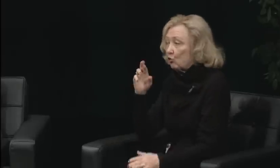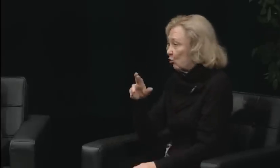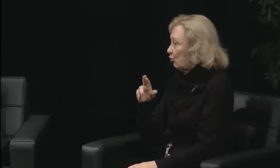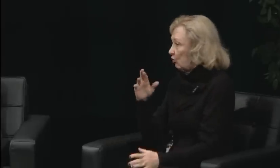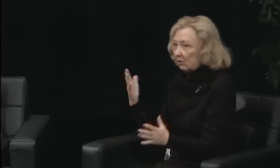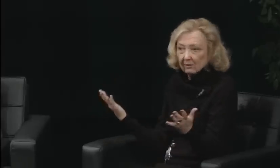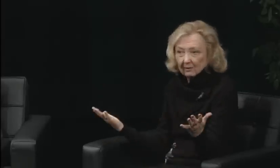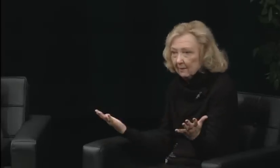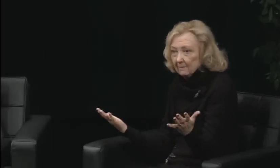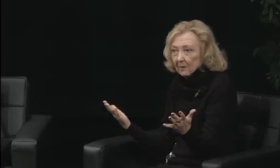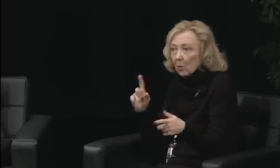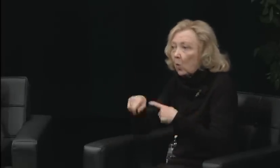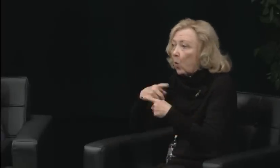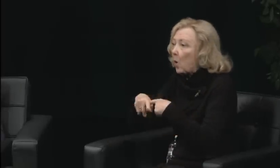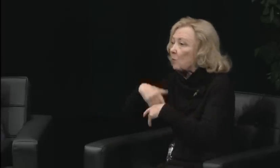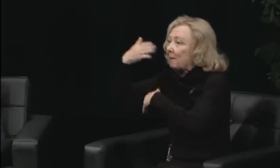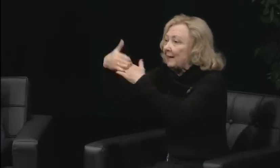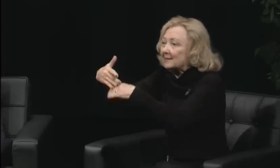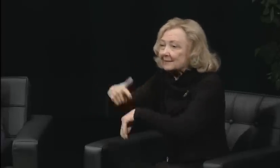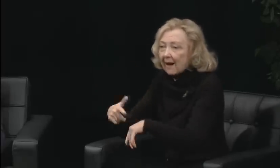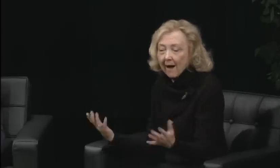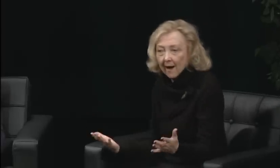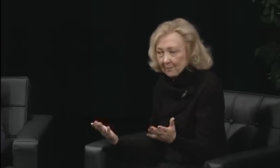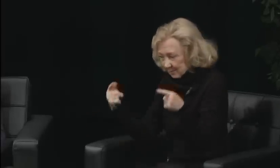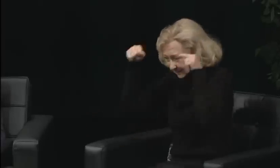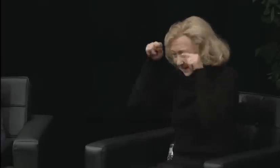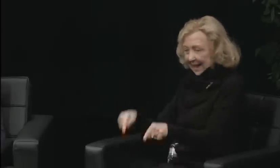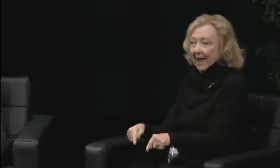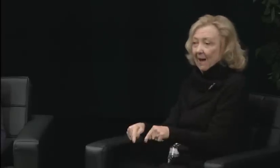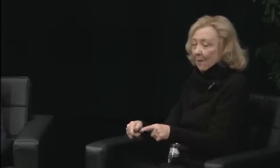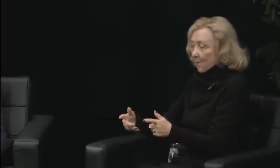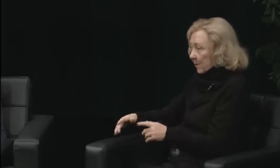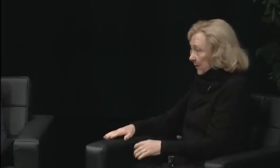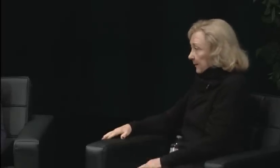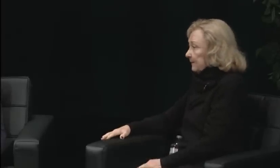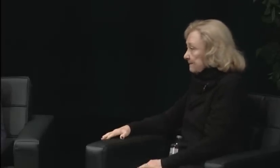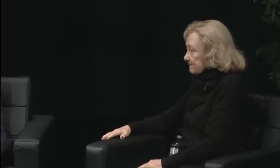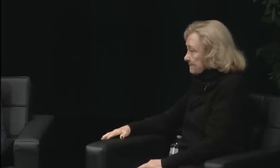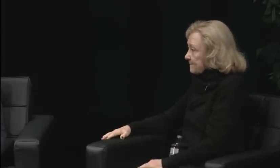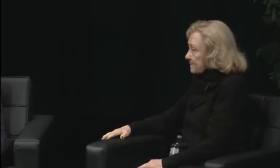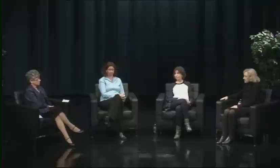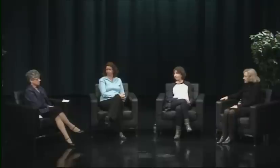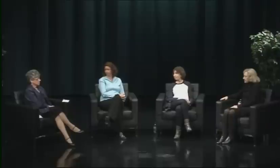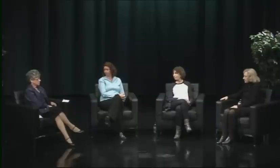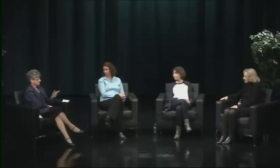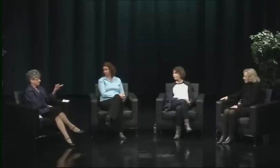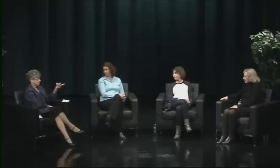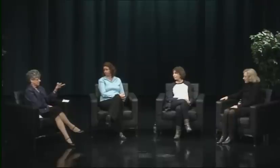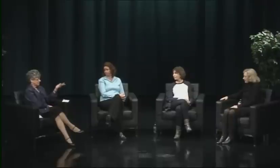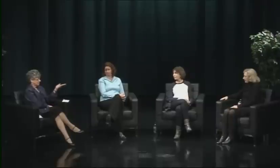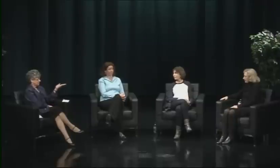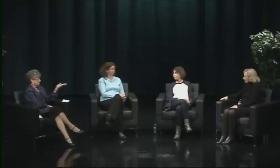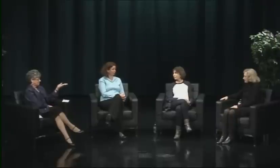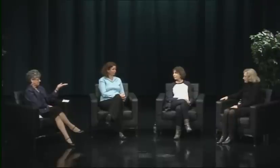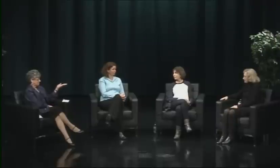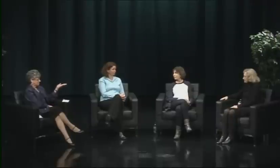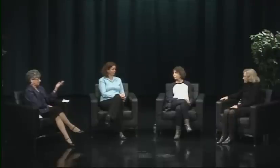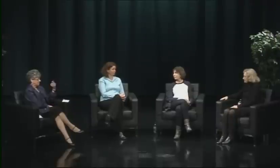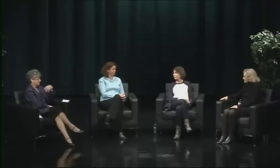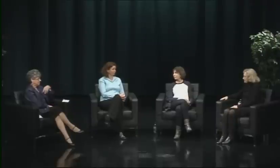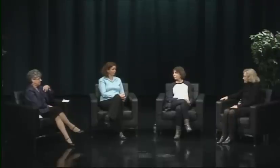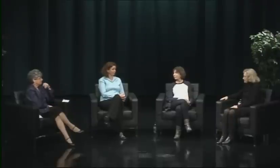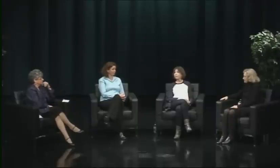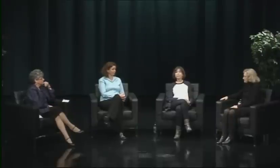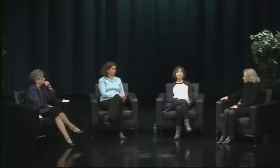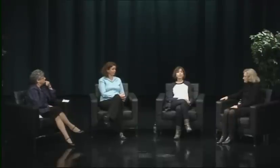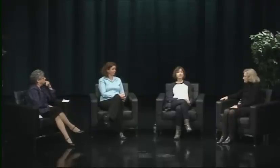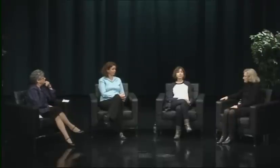Brigetta Bourne-Firl was very strong and articulate,